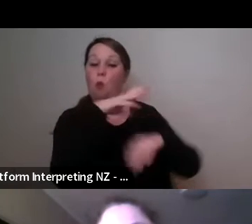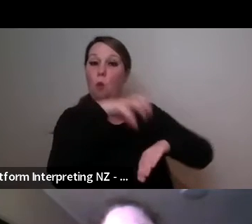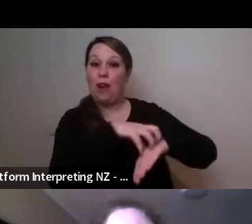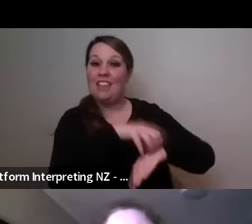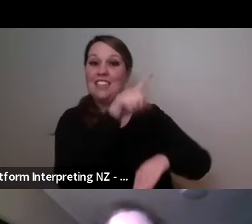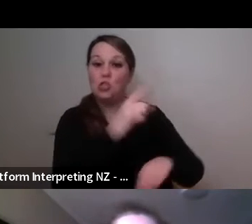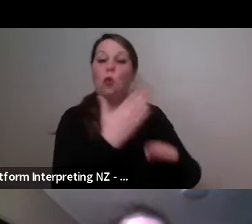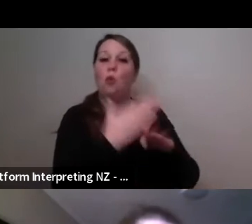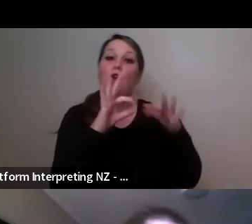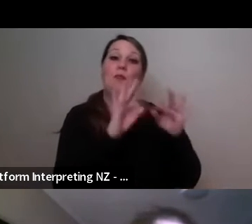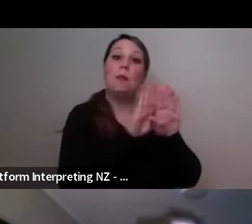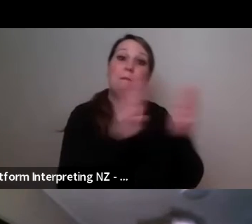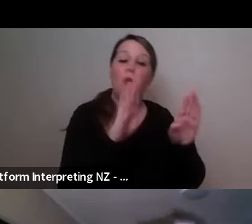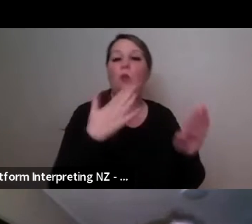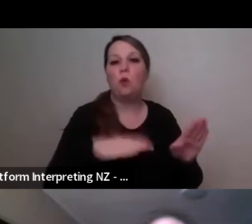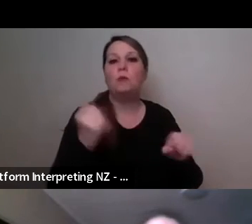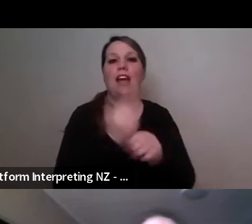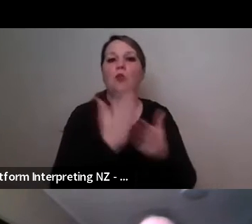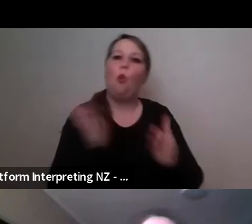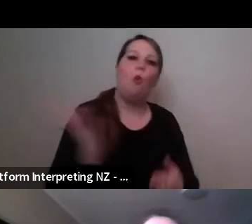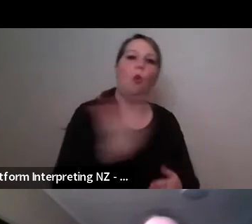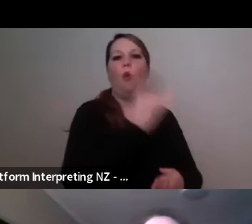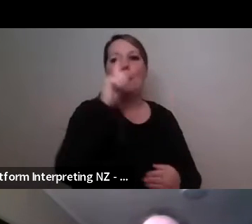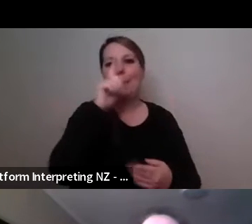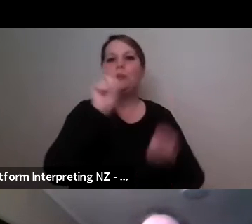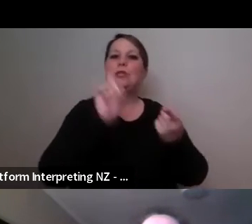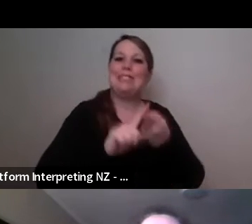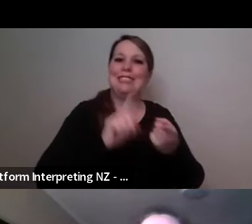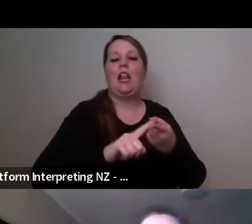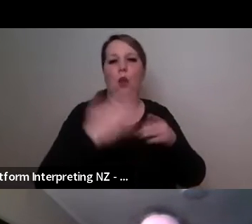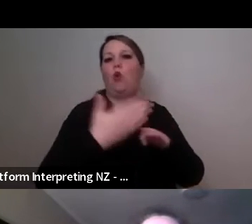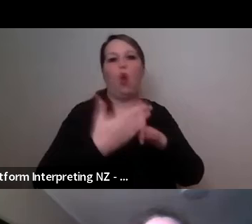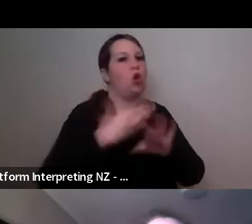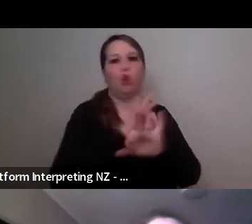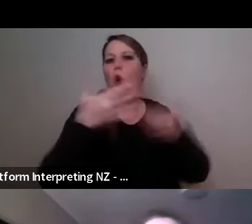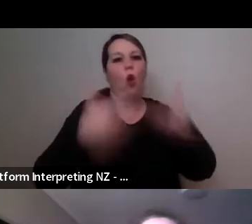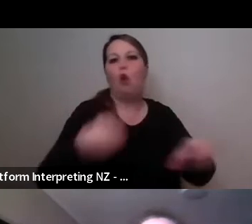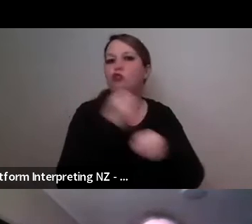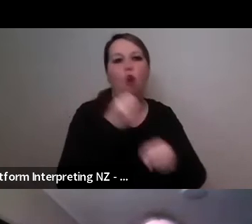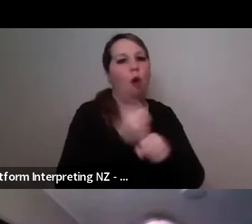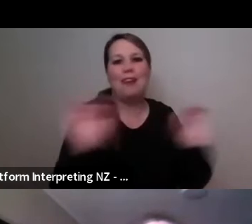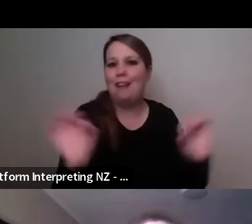keep everyone hired and to keep everyone active in the sense of creativity and opportunities so